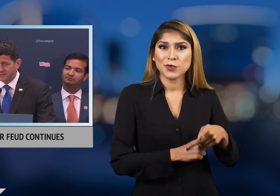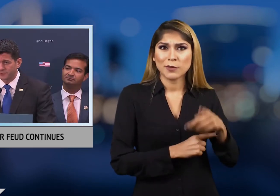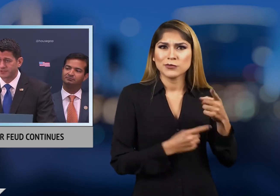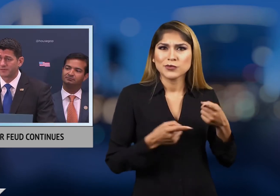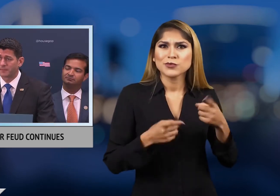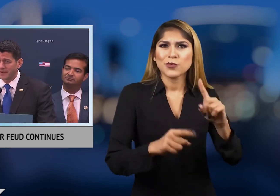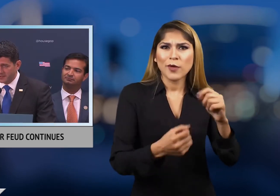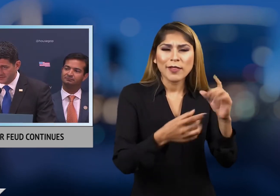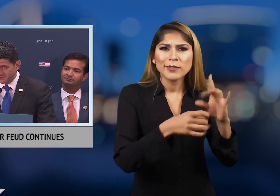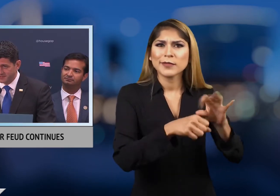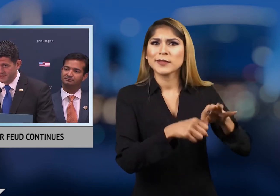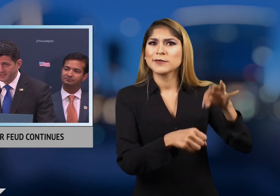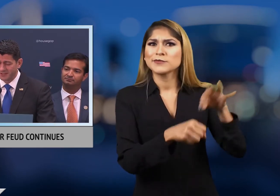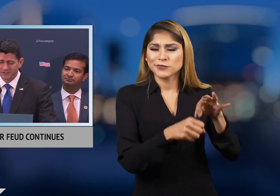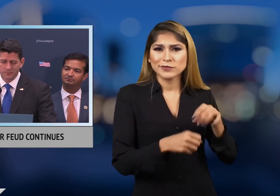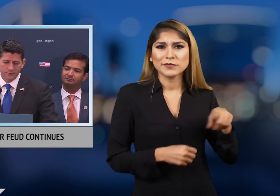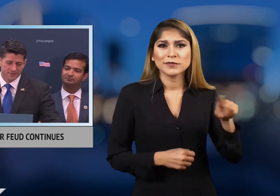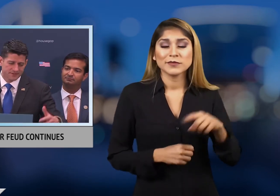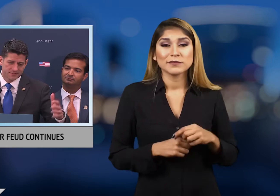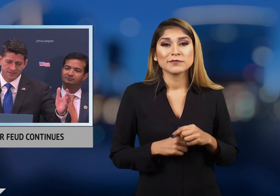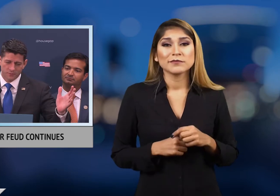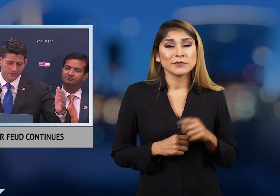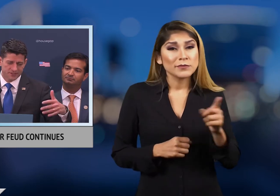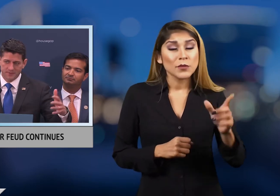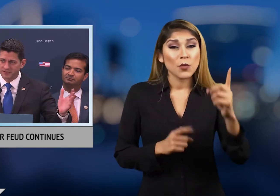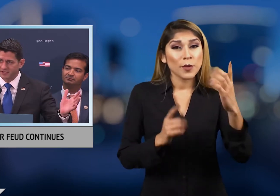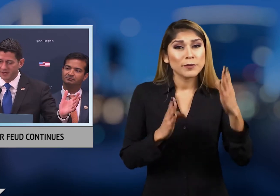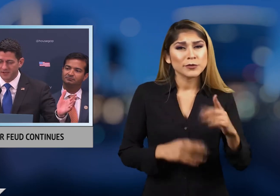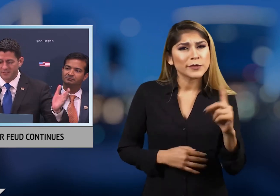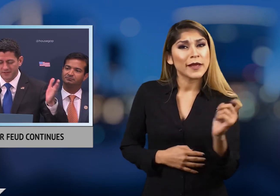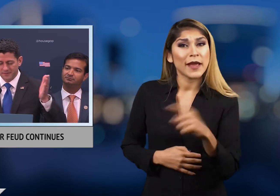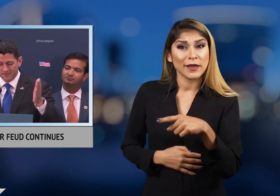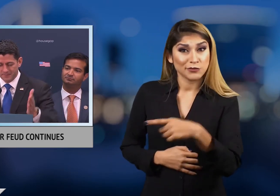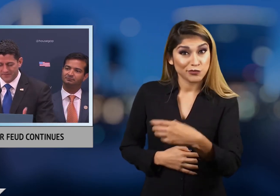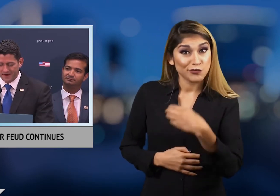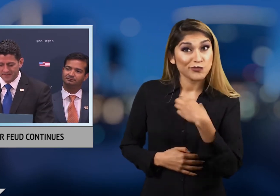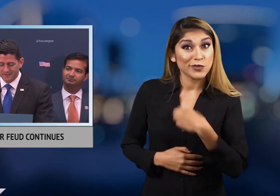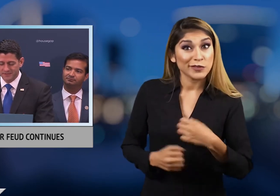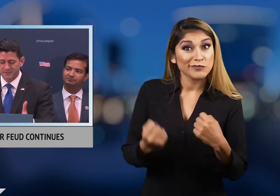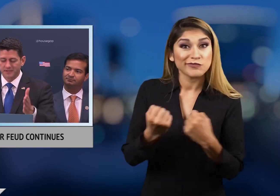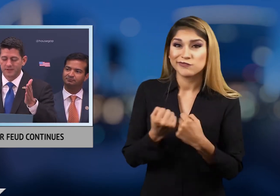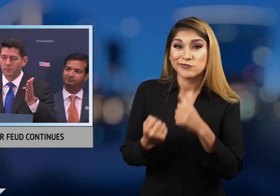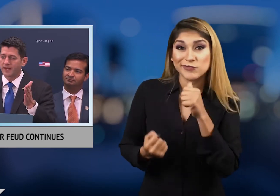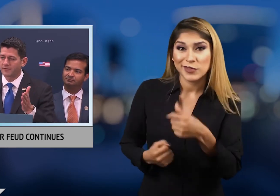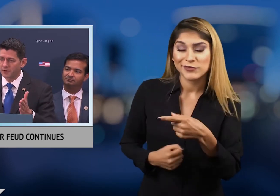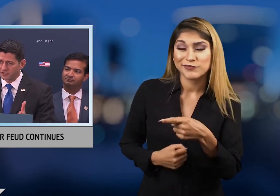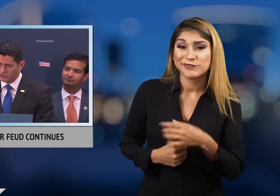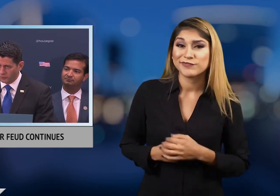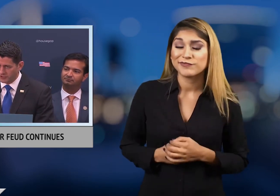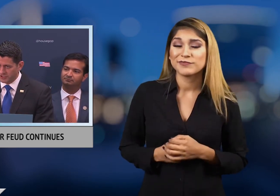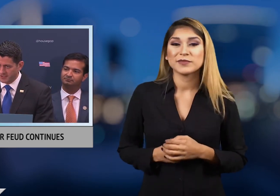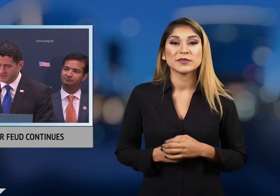during the election. Corker said